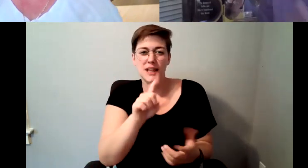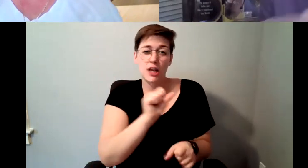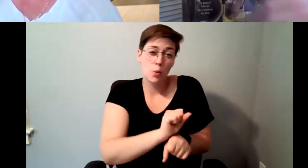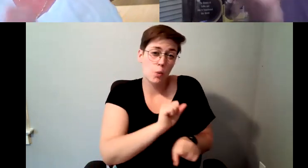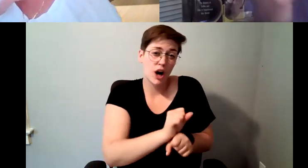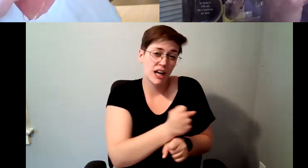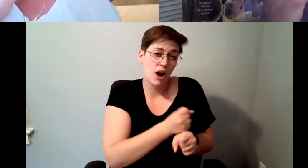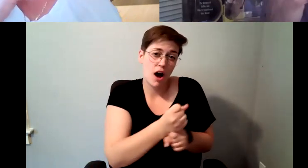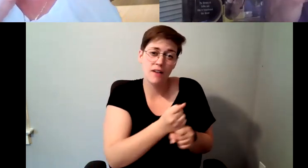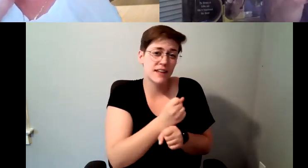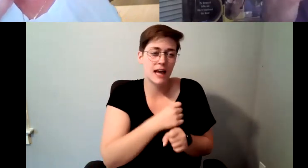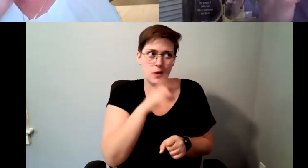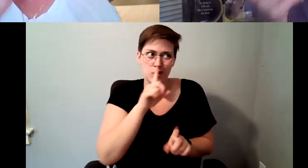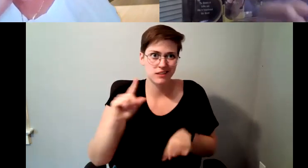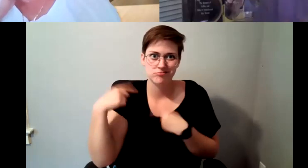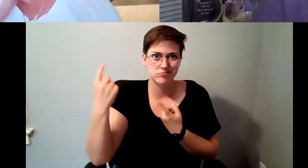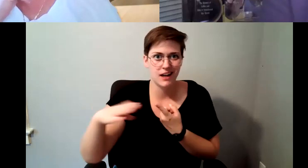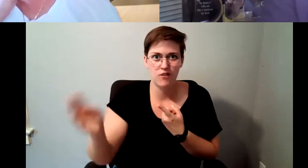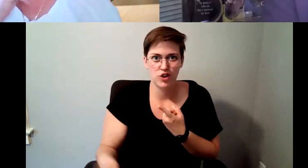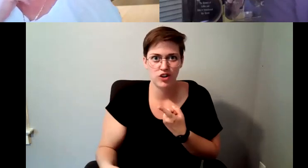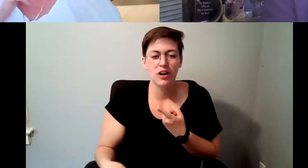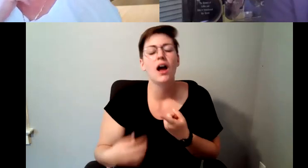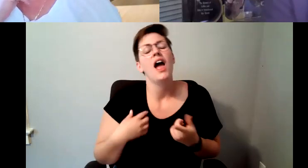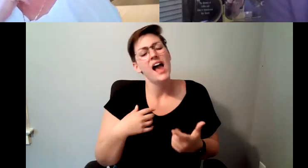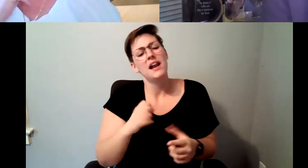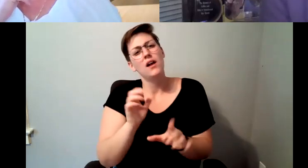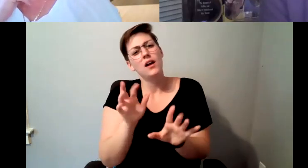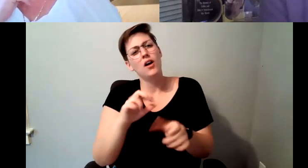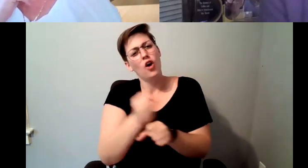and when I say the work of coffee think about all the things that go into getting it.